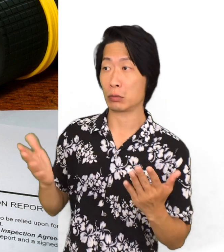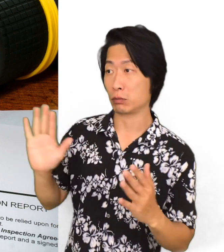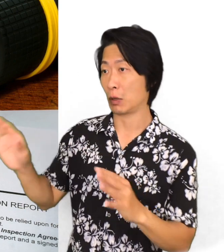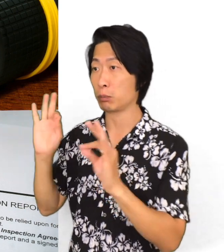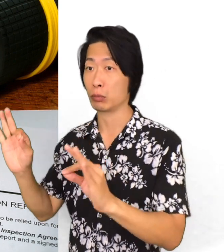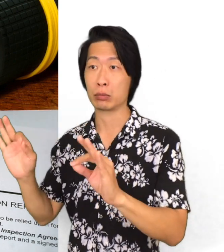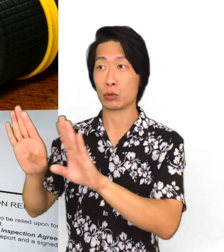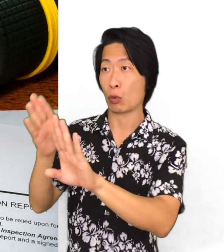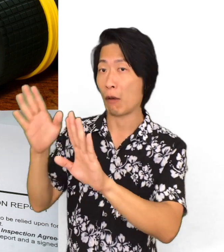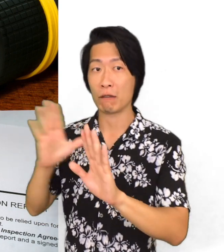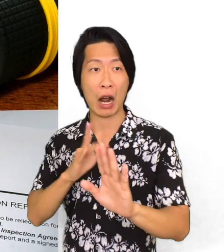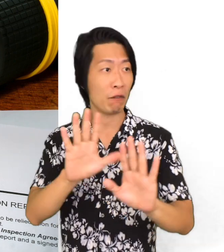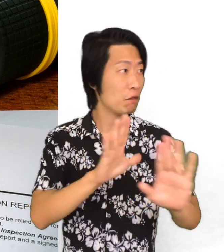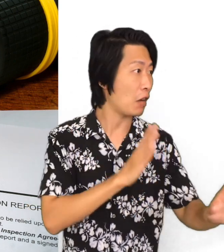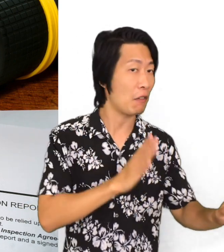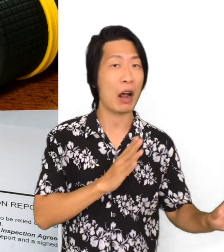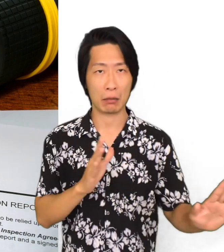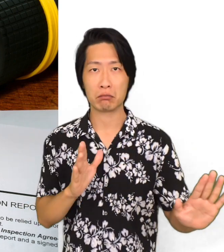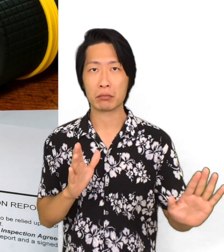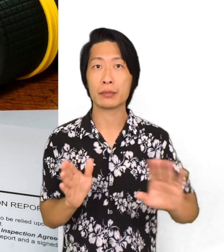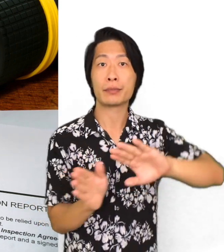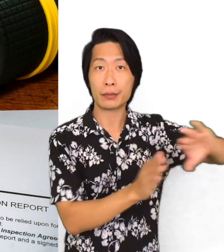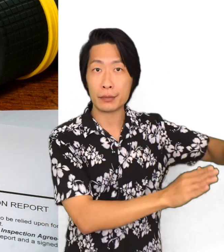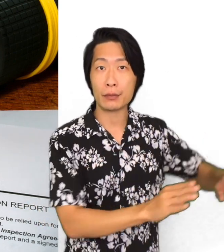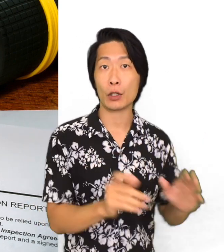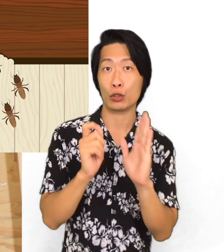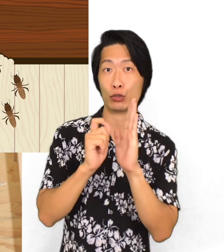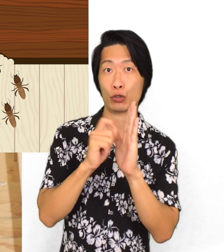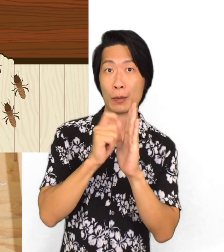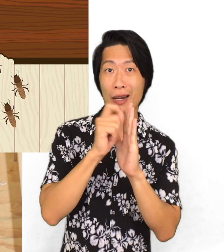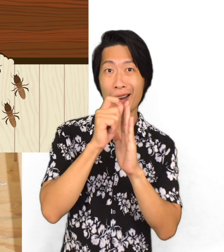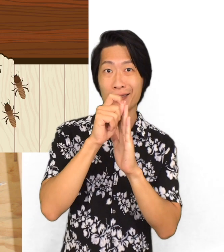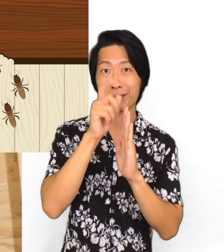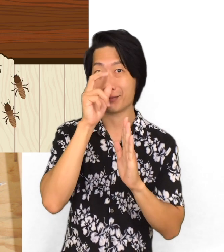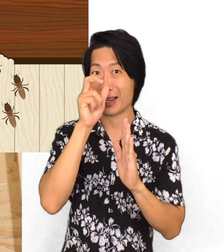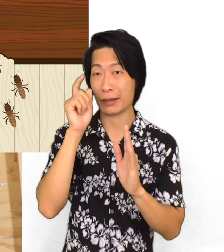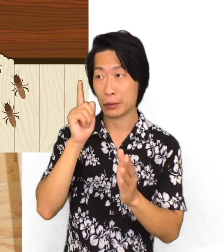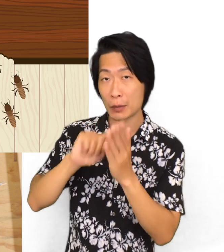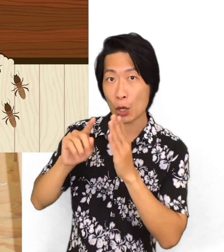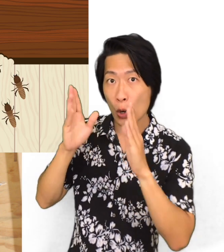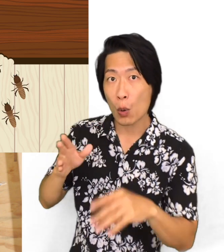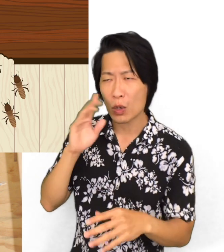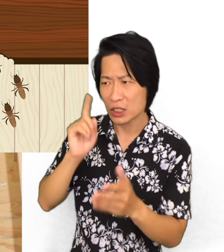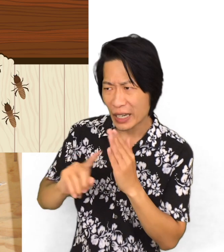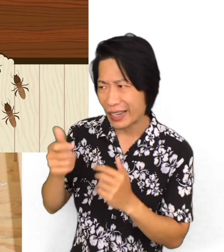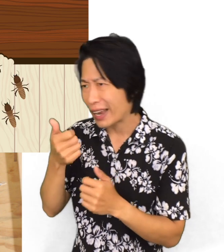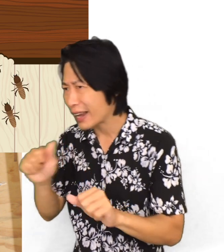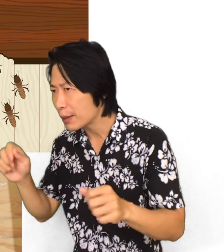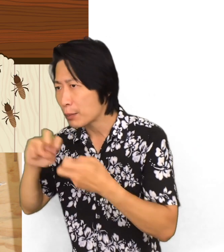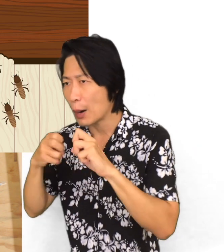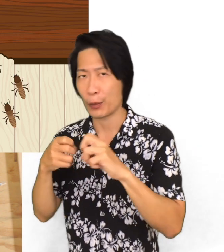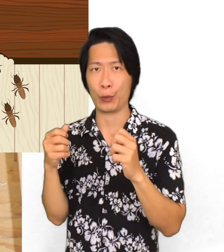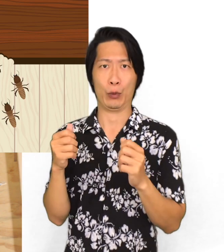and what is okay with the property. The termite inspector will be there to